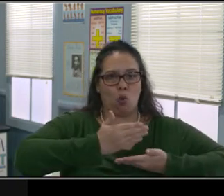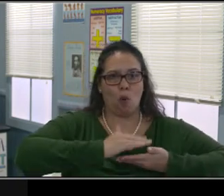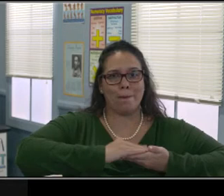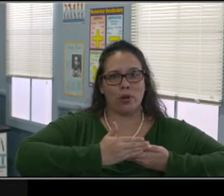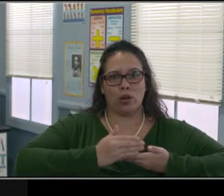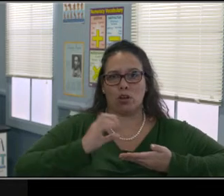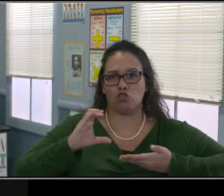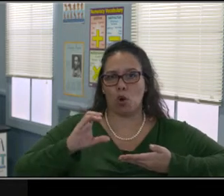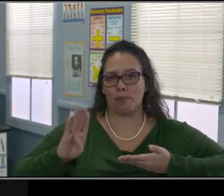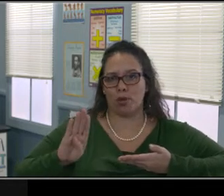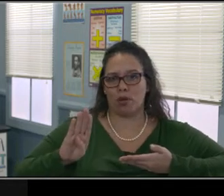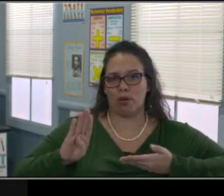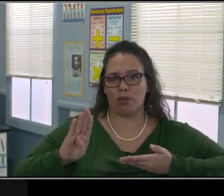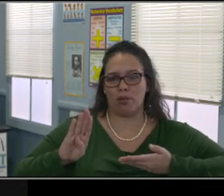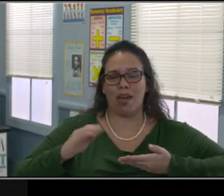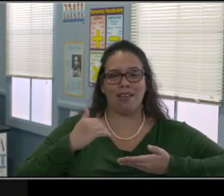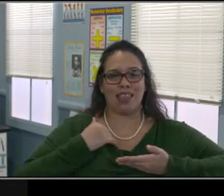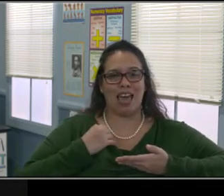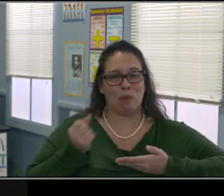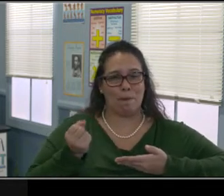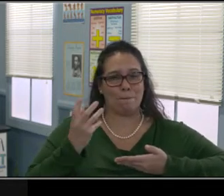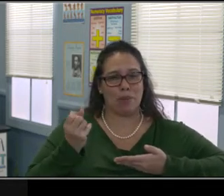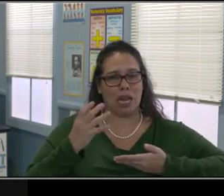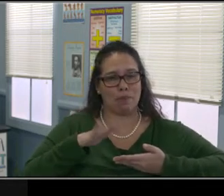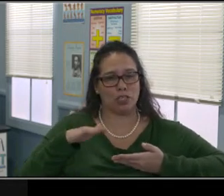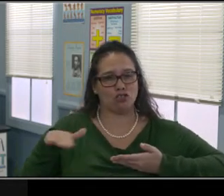it is something that they're actually taking in and they're learning.